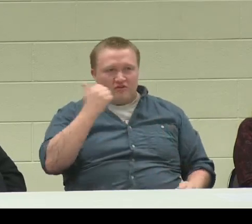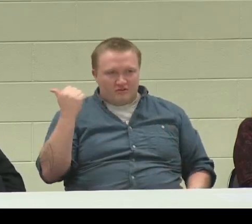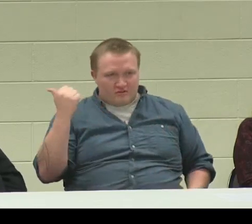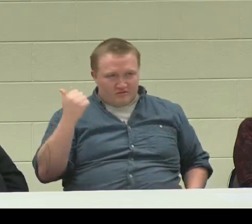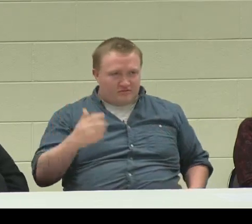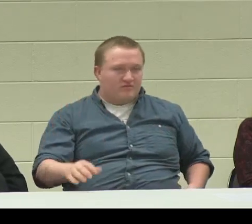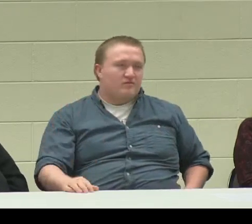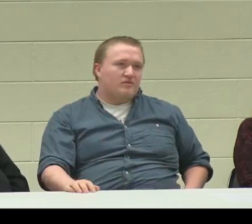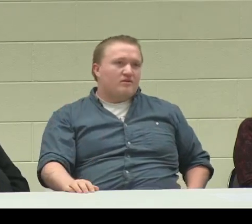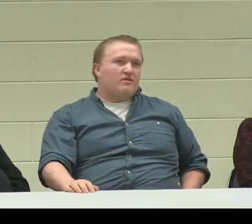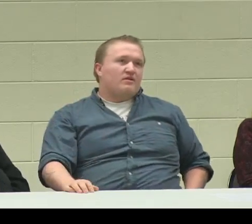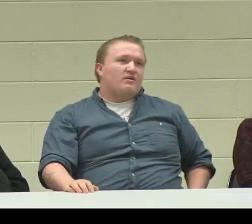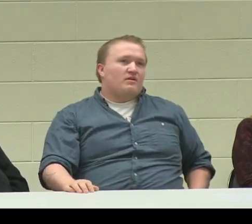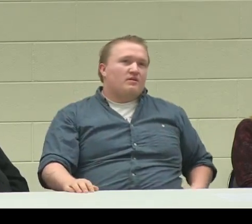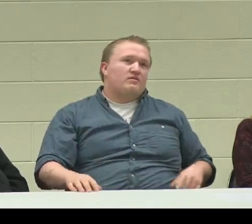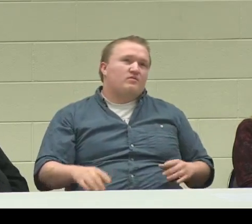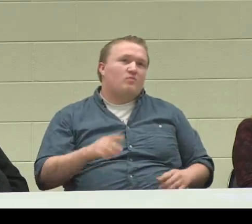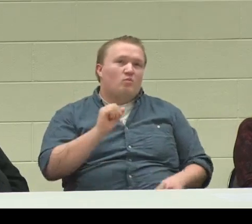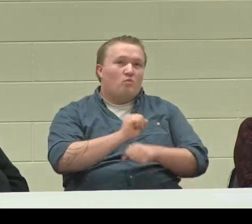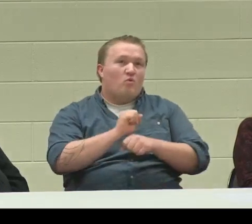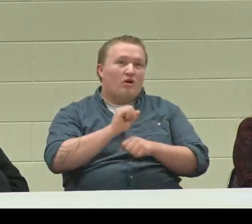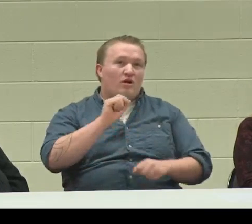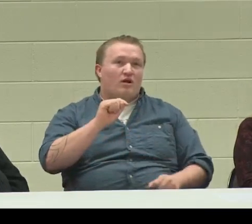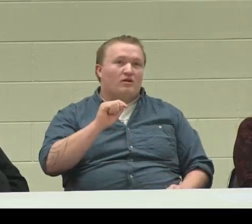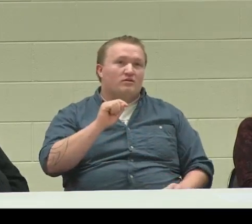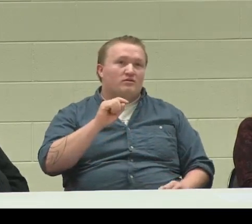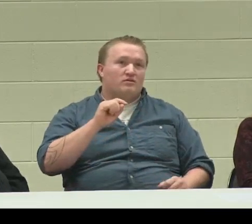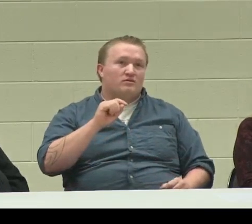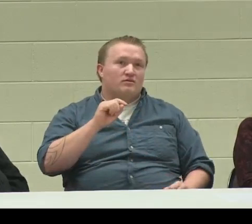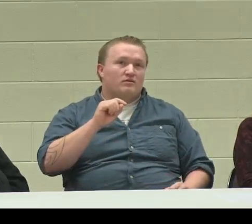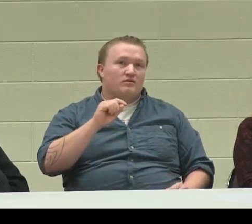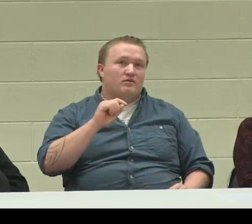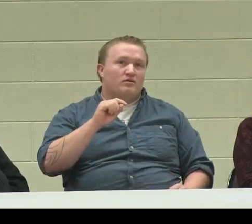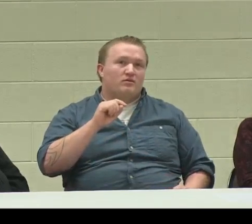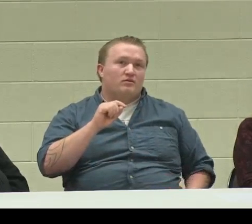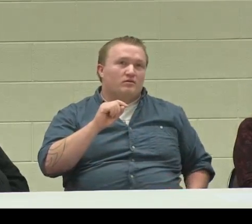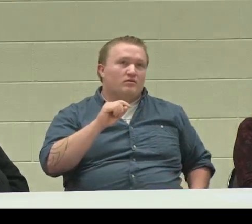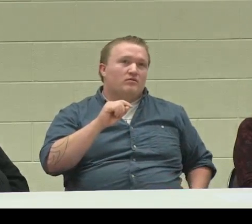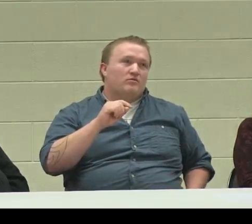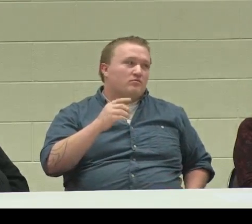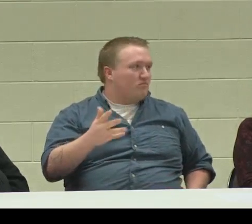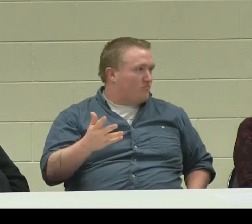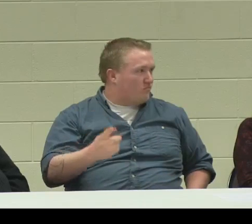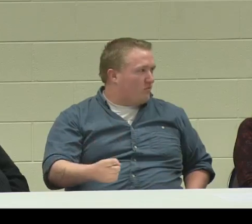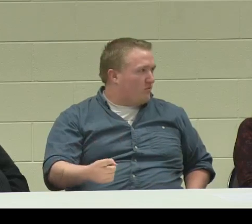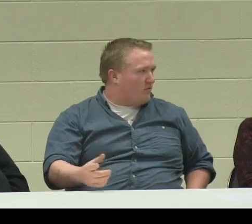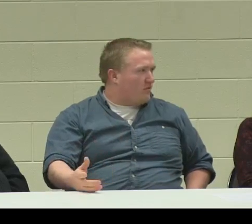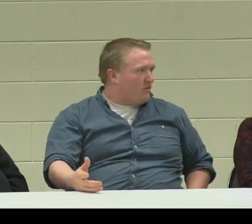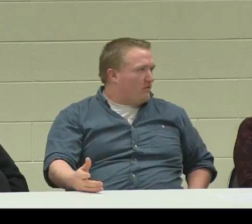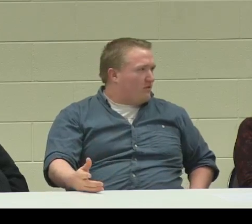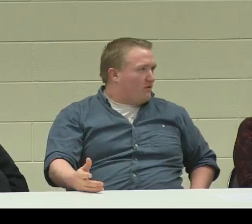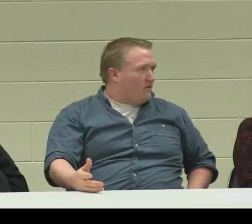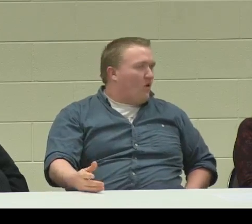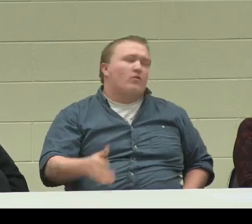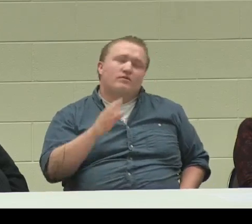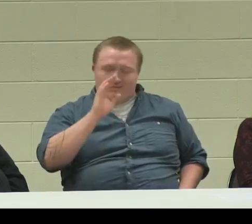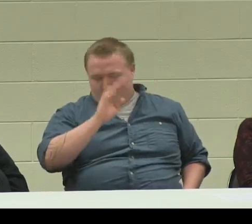and I live with my mom.